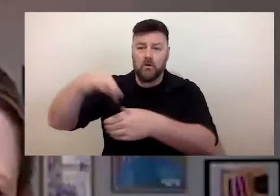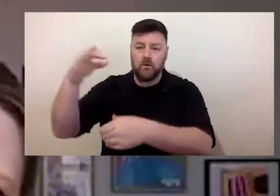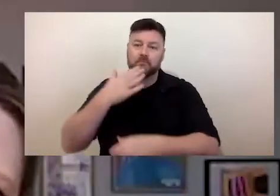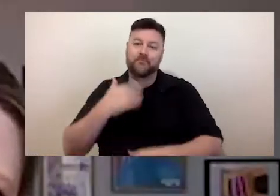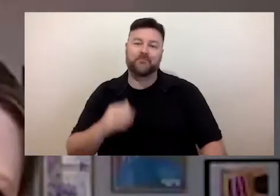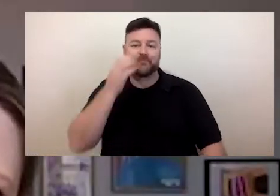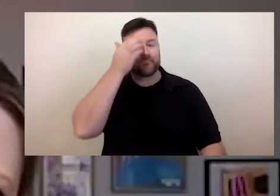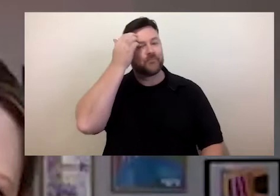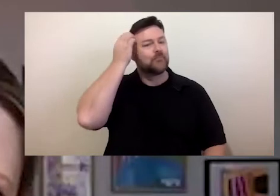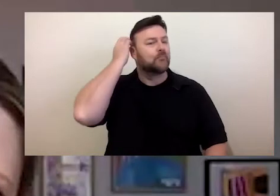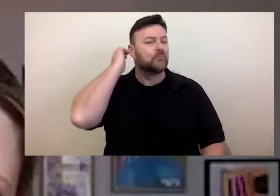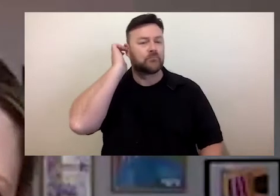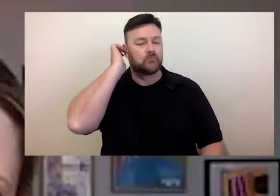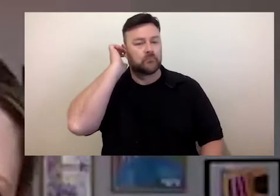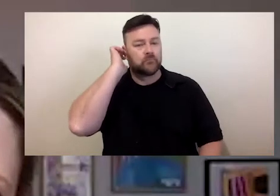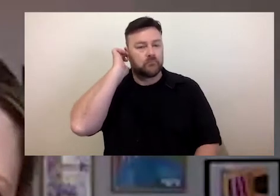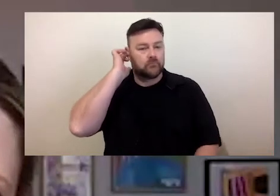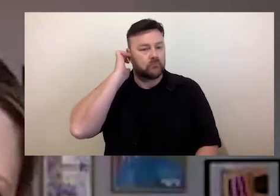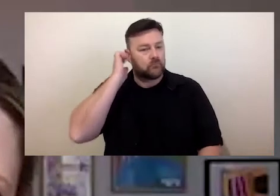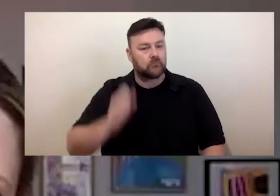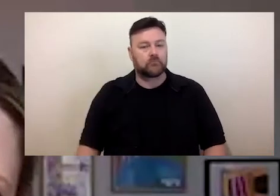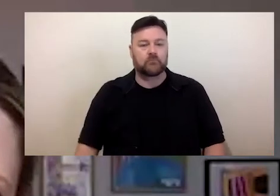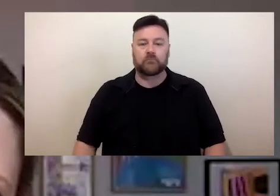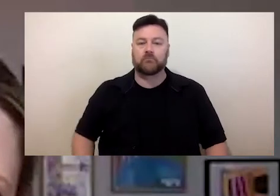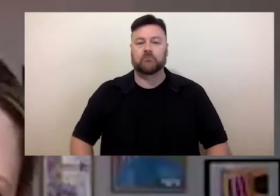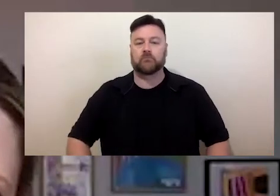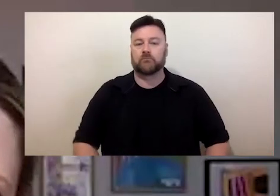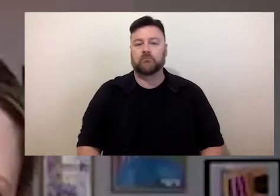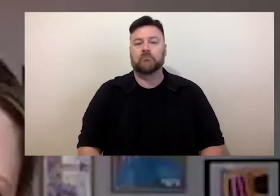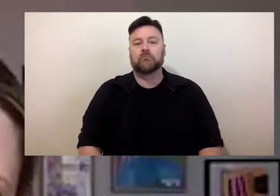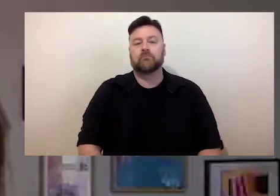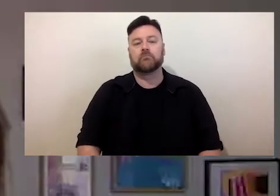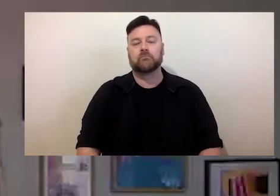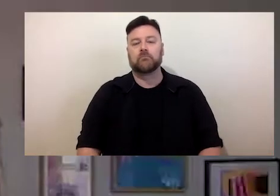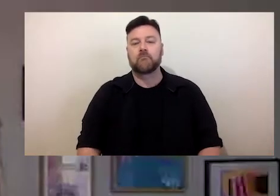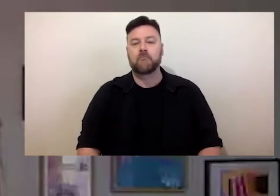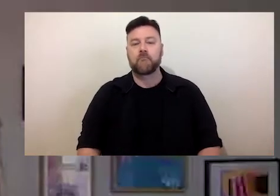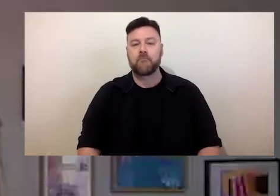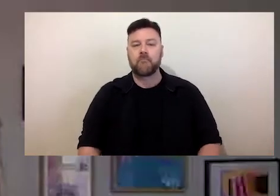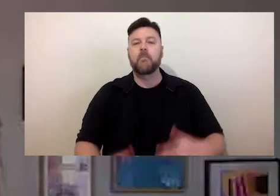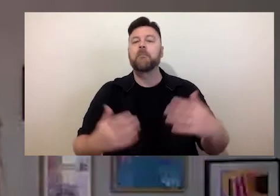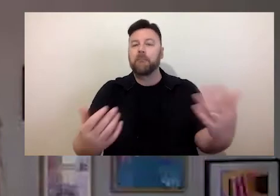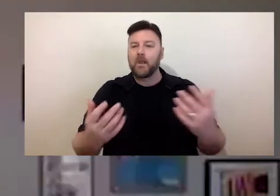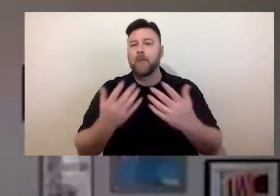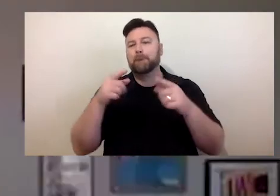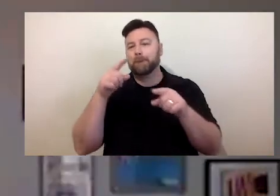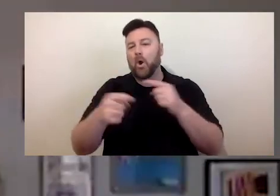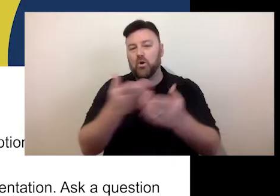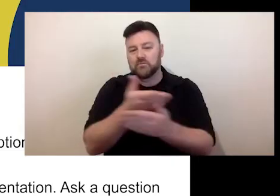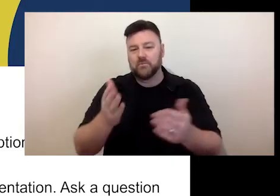Many of you have attended our webinars before, so I'll keep housekeeping quick.